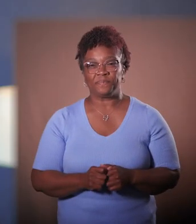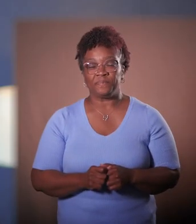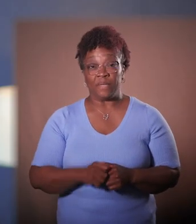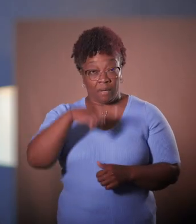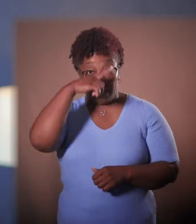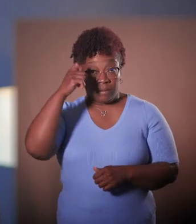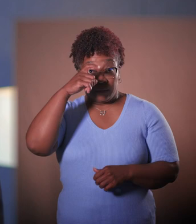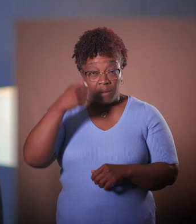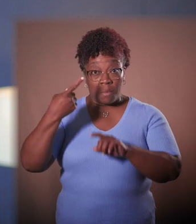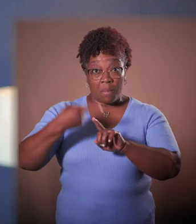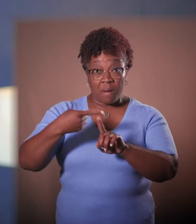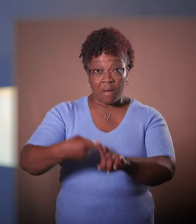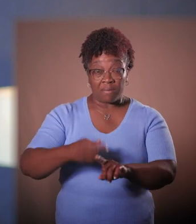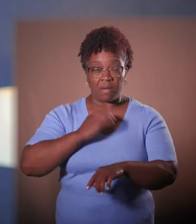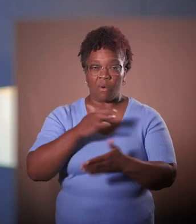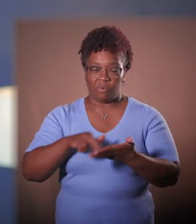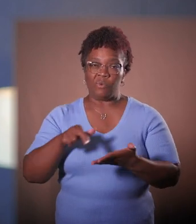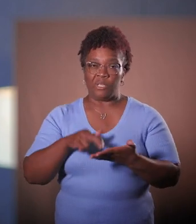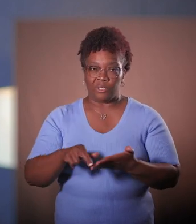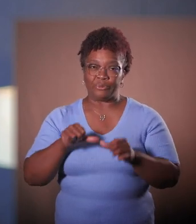Even during the summer months, our research continues to have